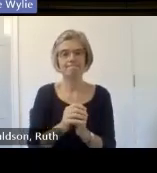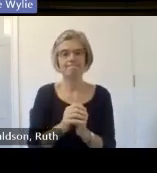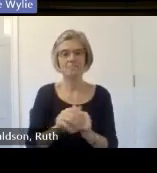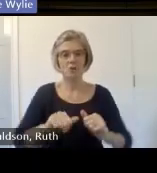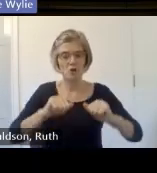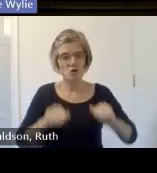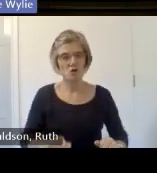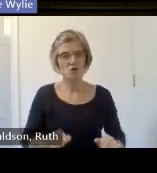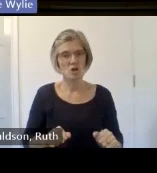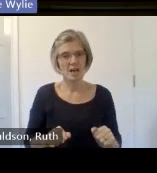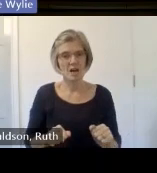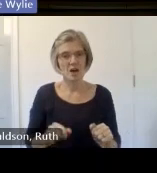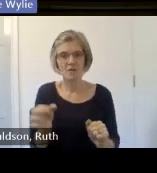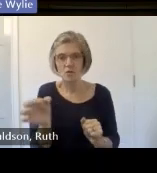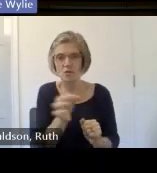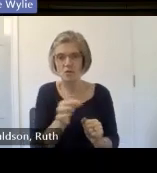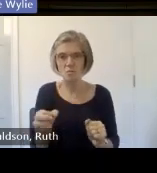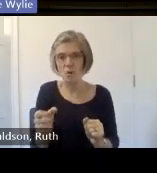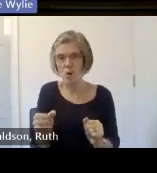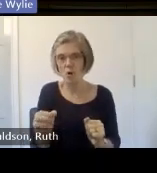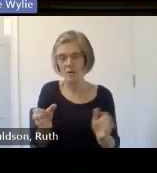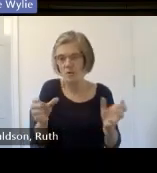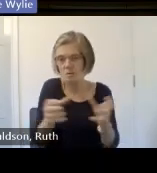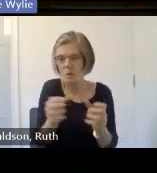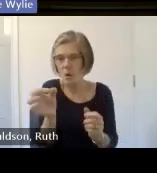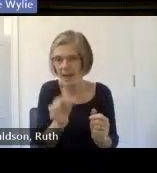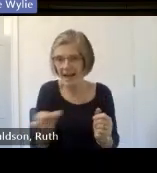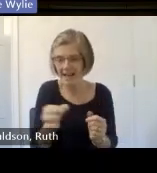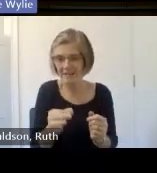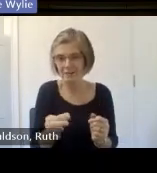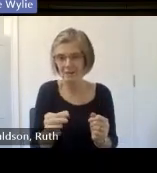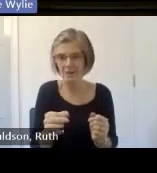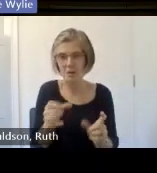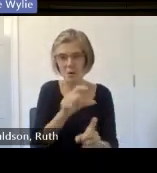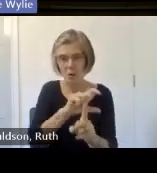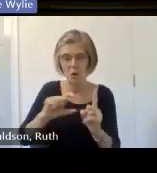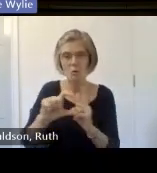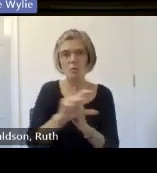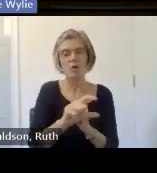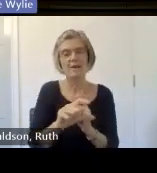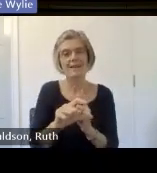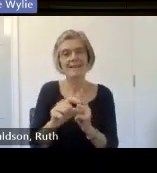and vice chair of the European small Islands Federation our interests are Community empowerment